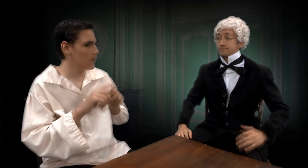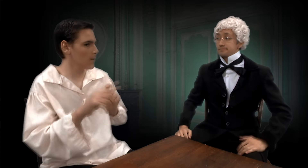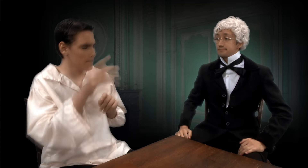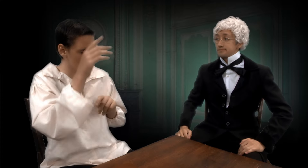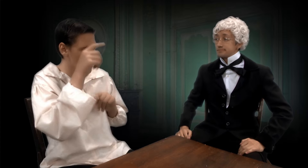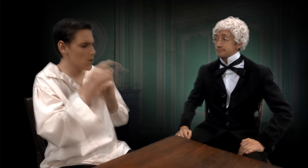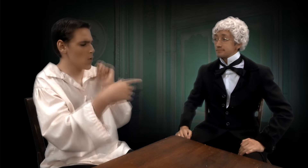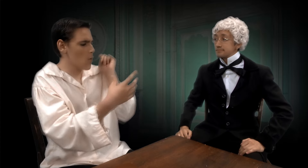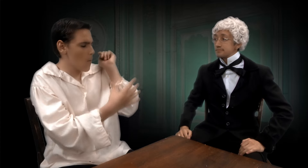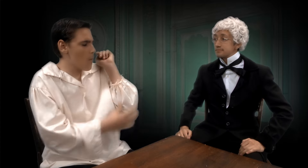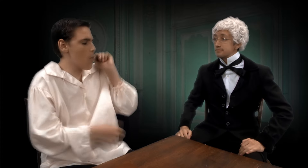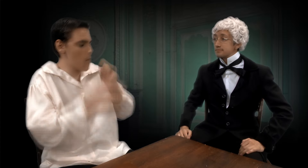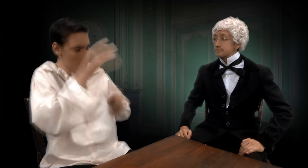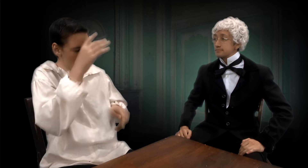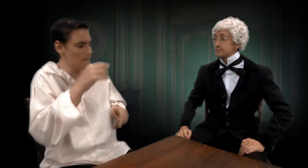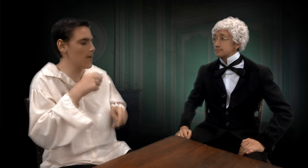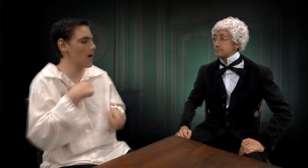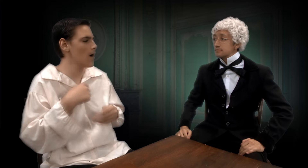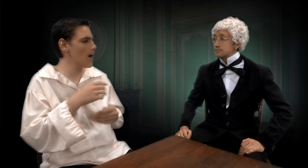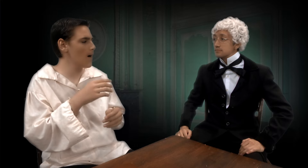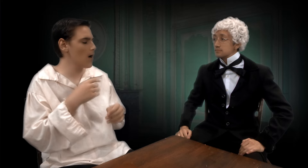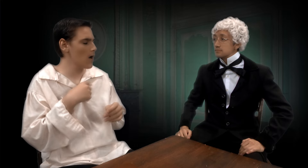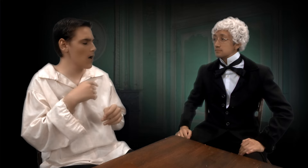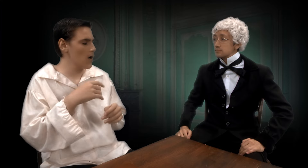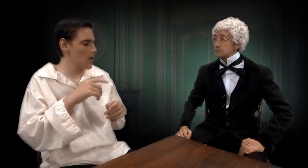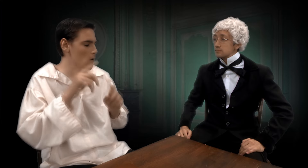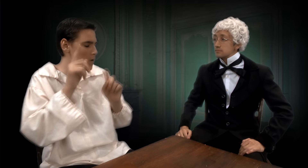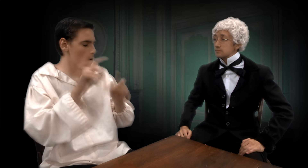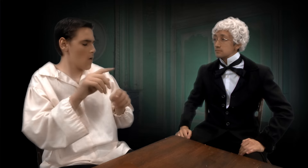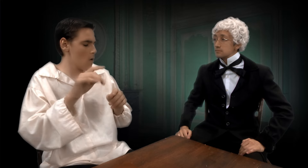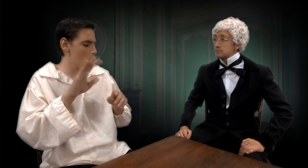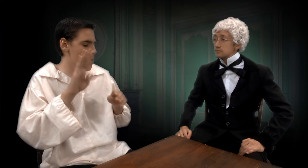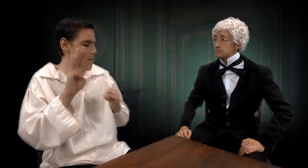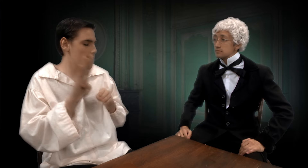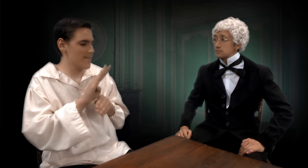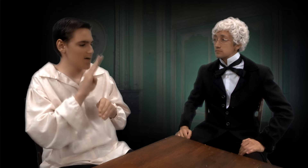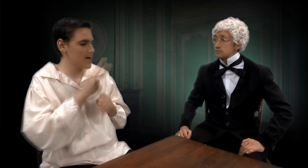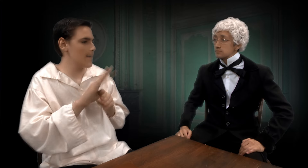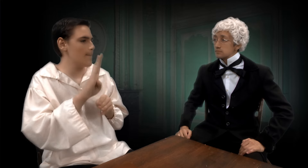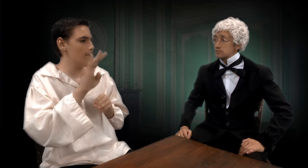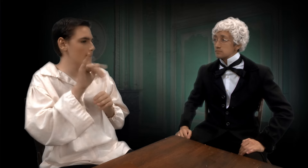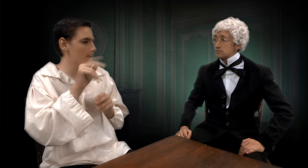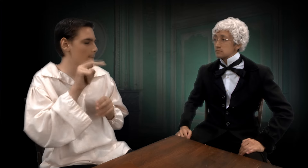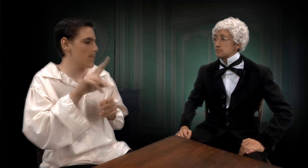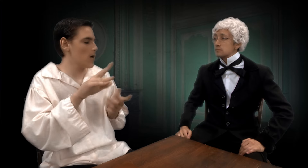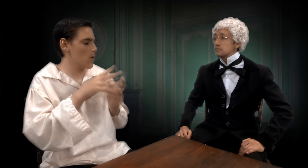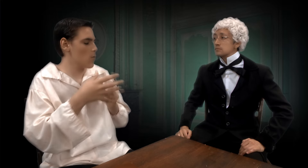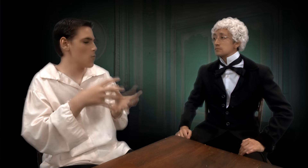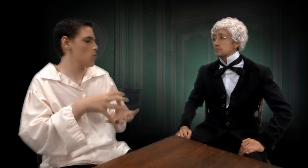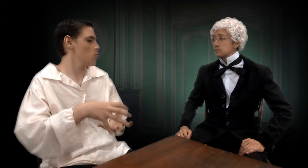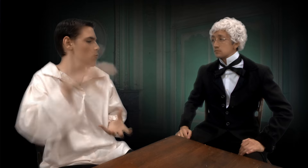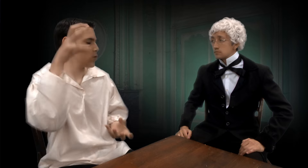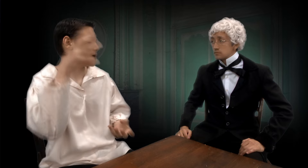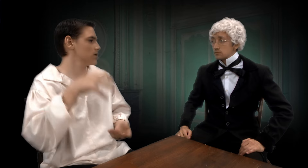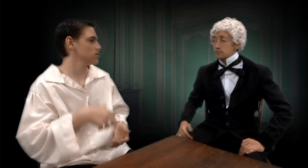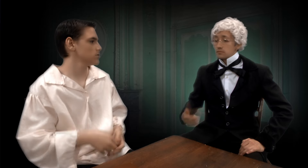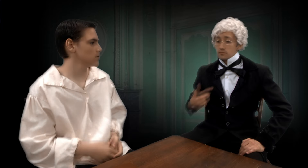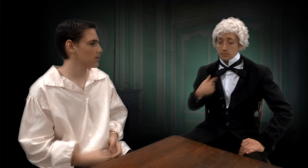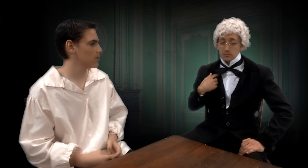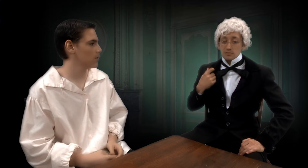But, Papa, you're a poor man. And I'm going into business and banking and get rich.